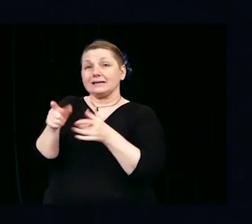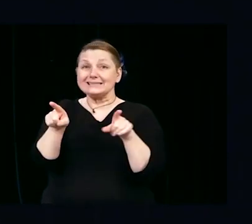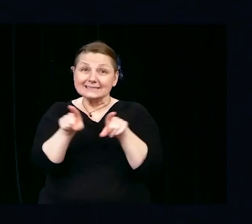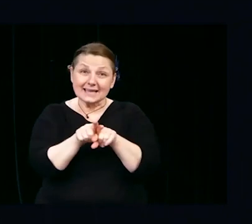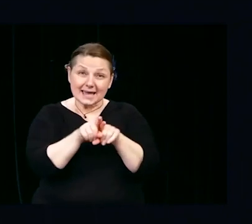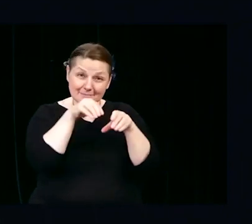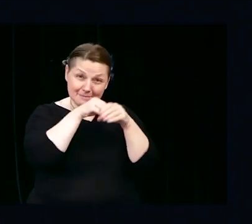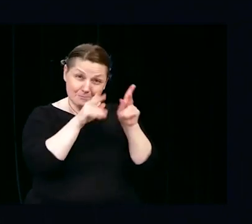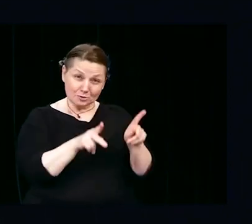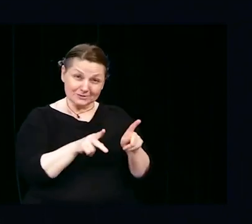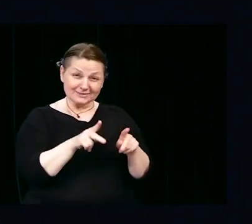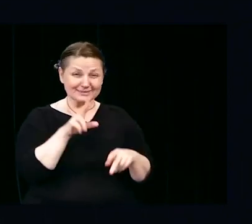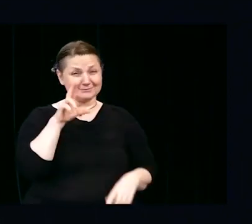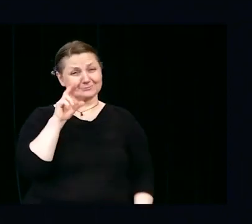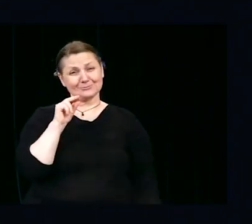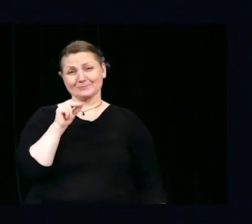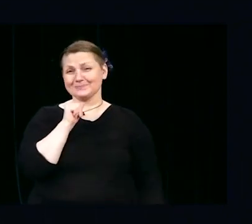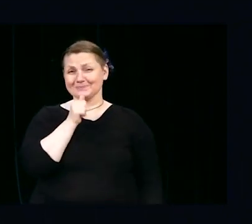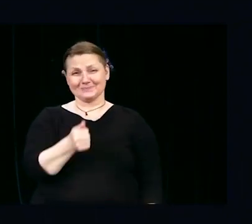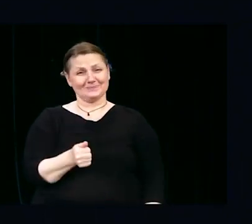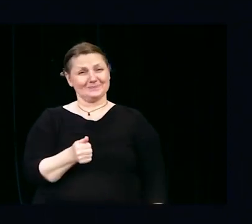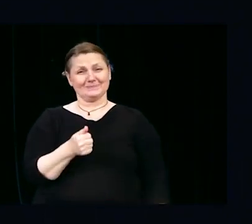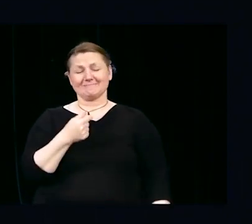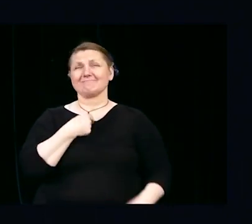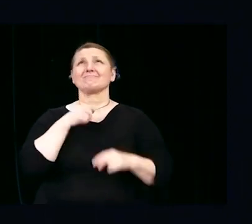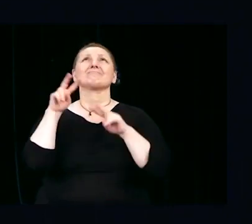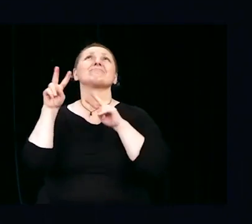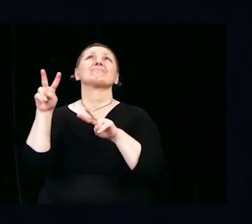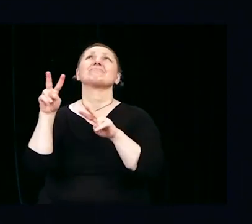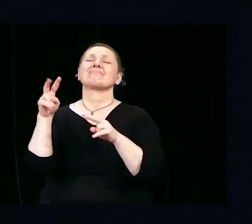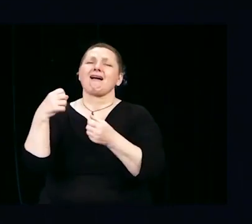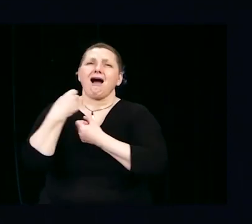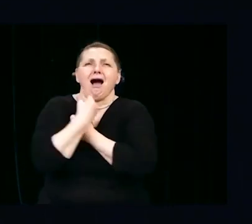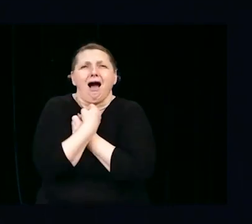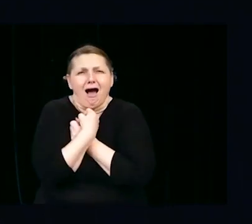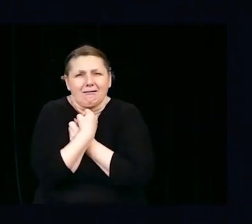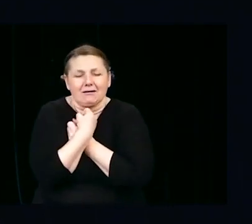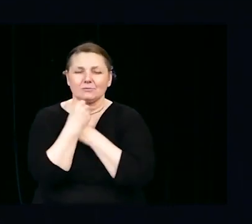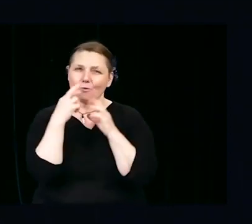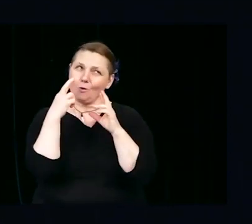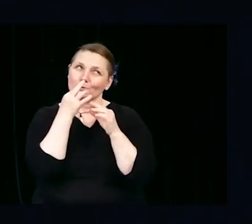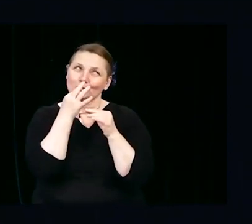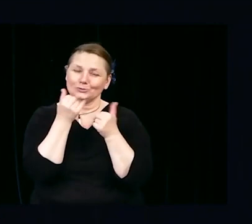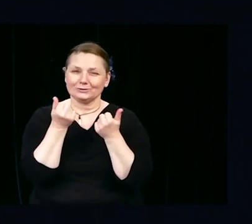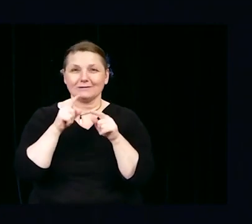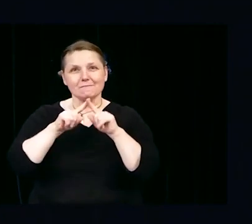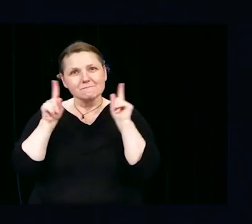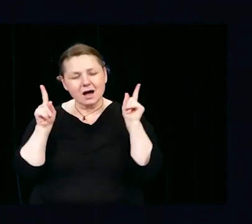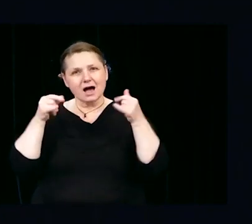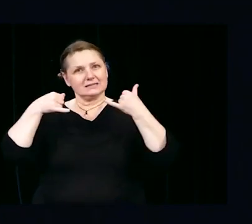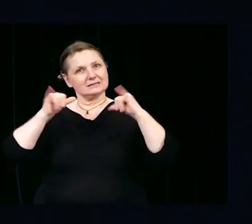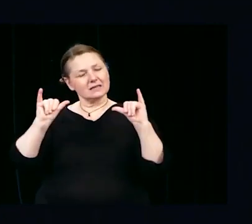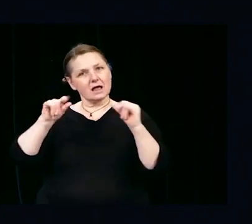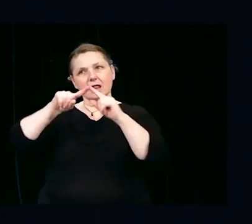And I cannot wait to hug them. Hopefully soon, but it was better than pandemics